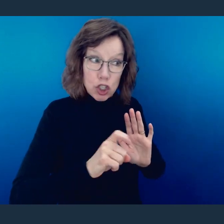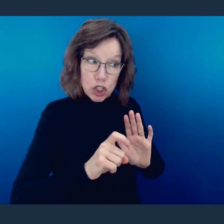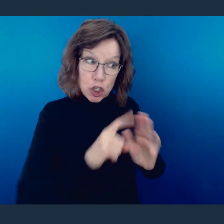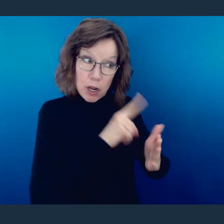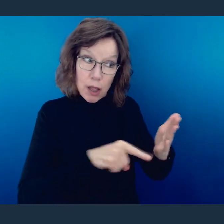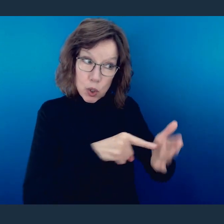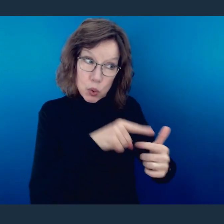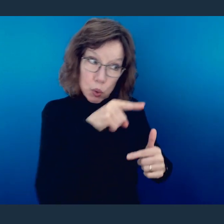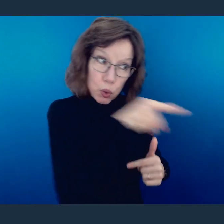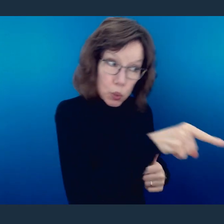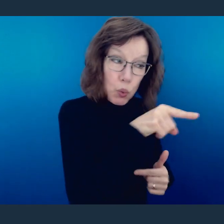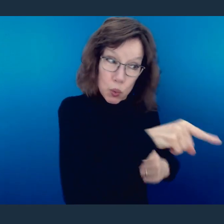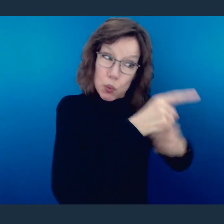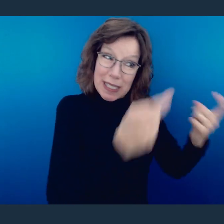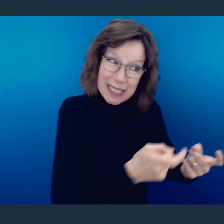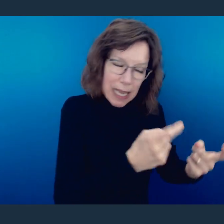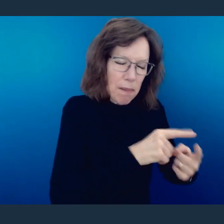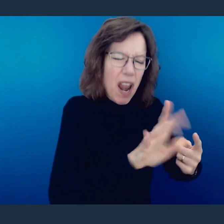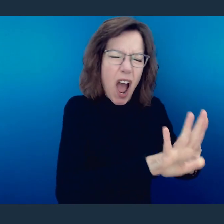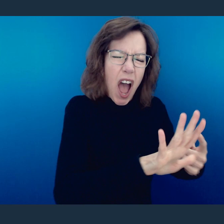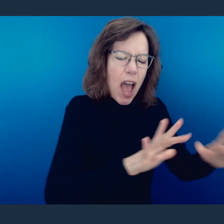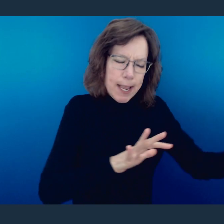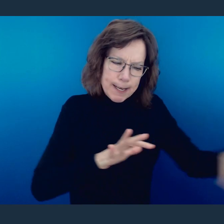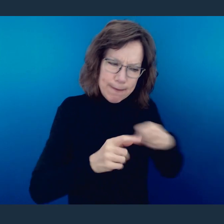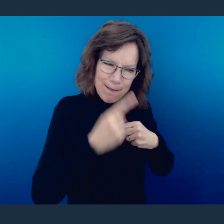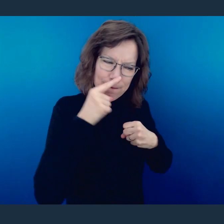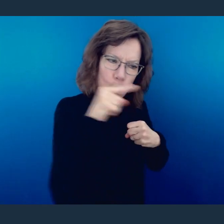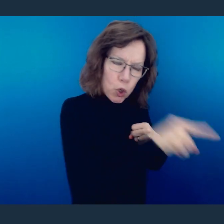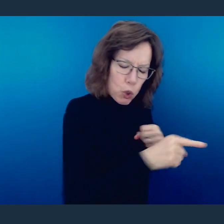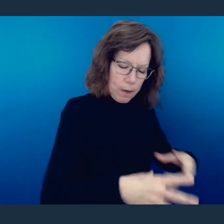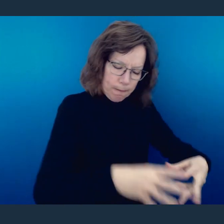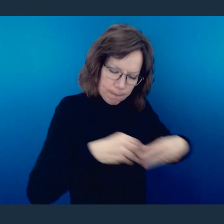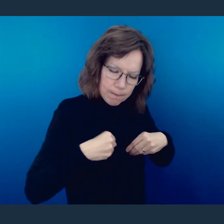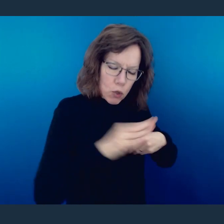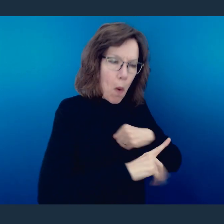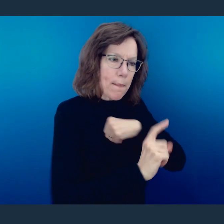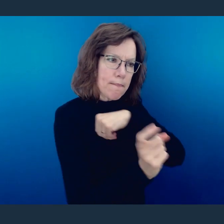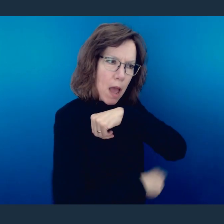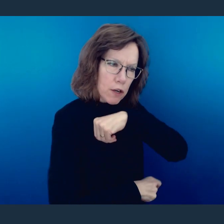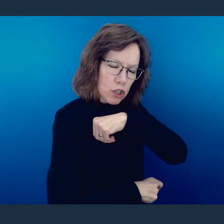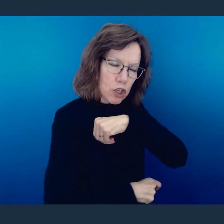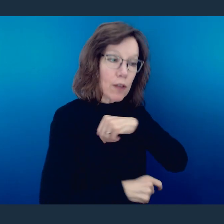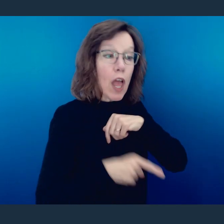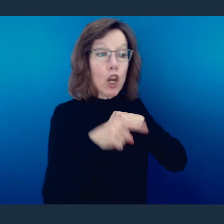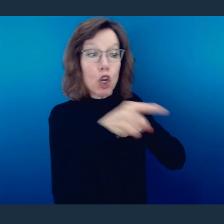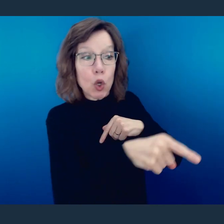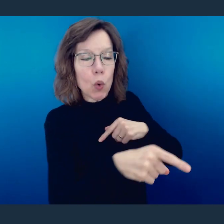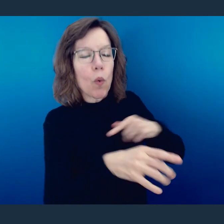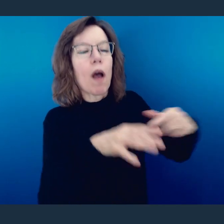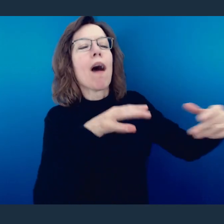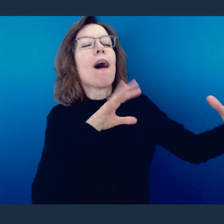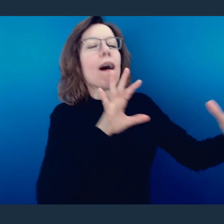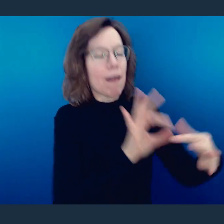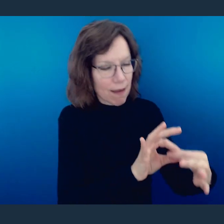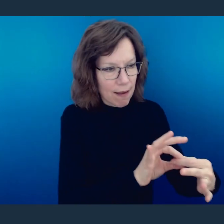to you, but I took it on Me for you. So that you might be built up, so that you might be